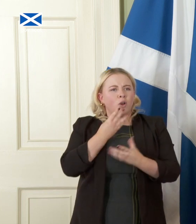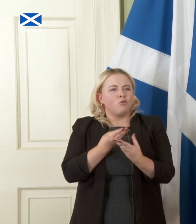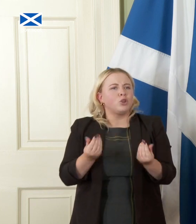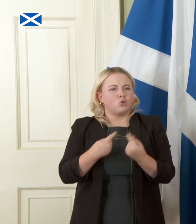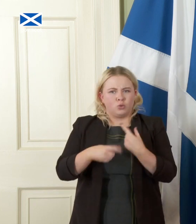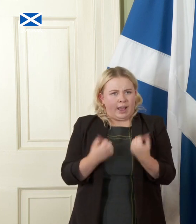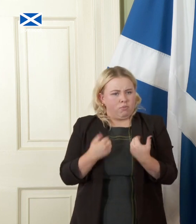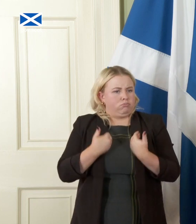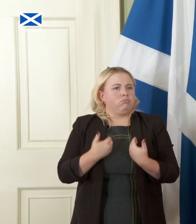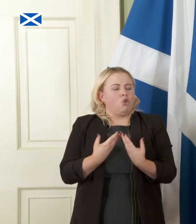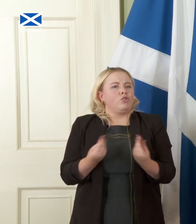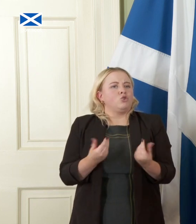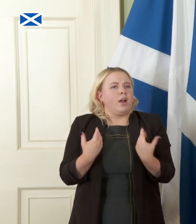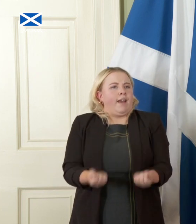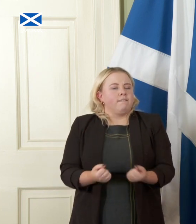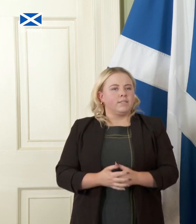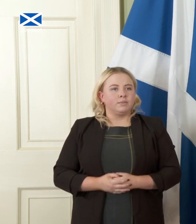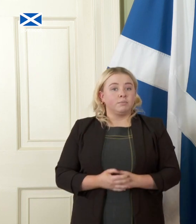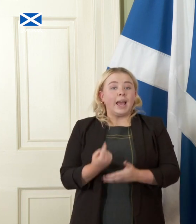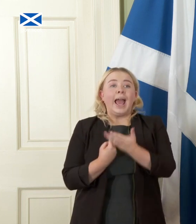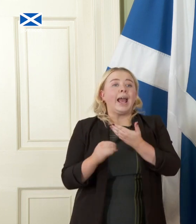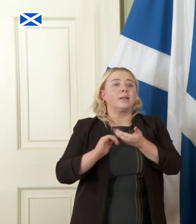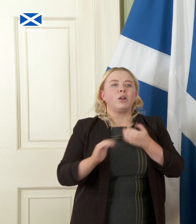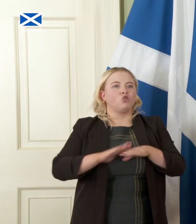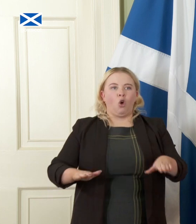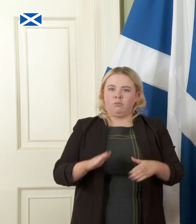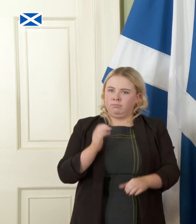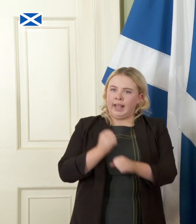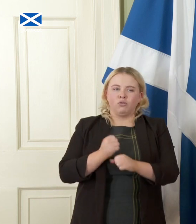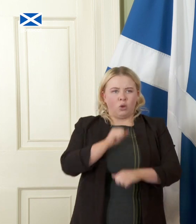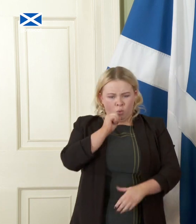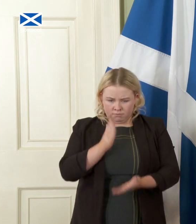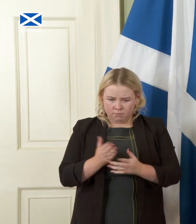Independence is not a guarantee of success as I've said for any country but having the